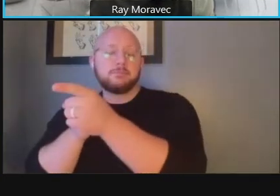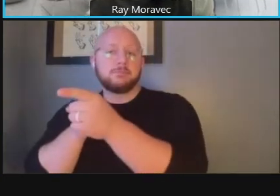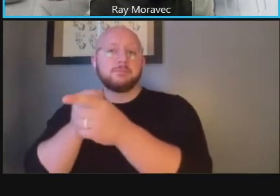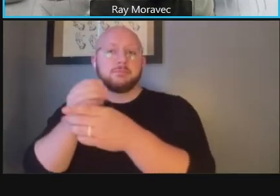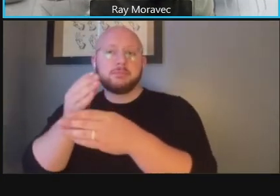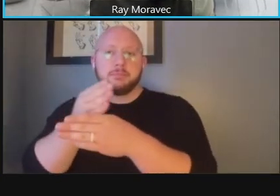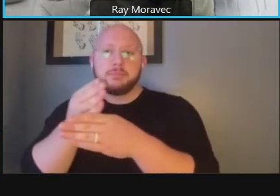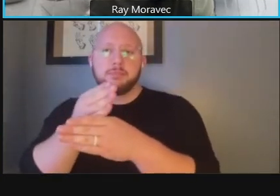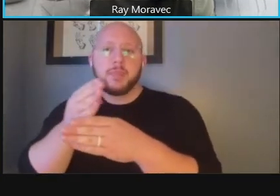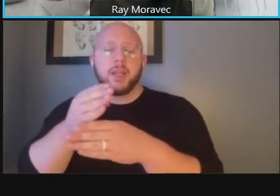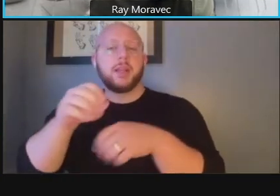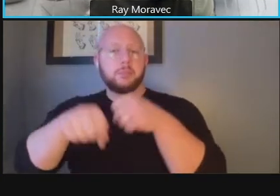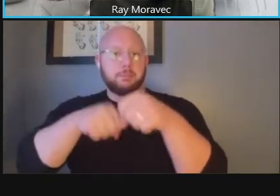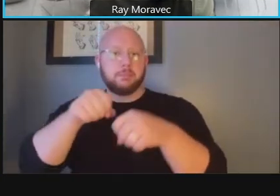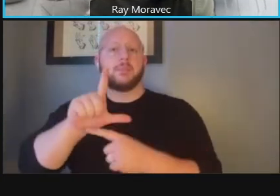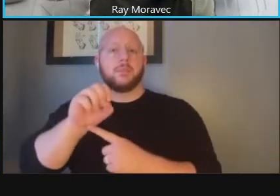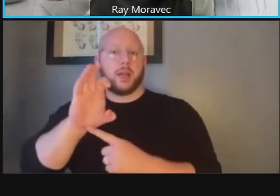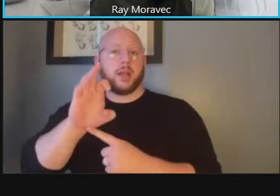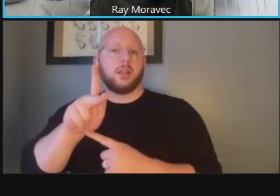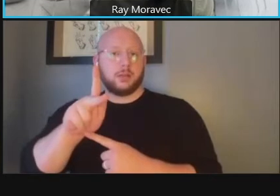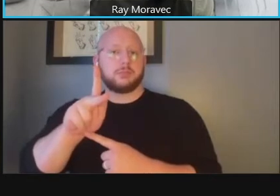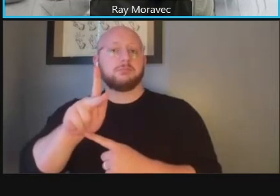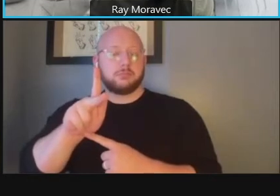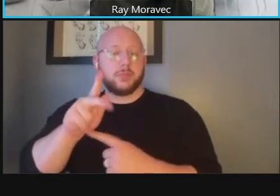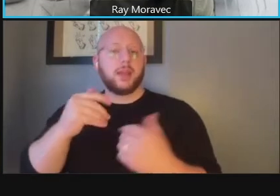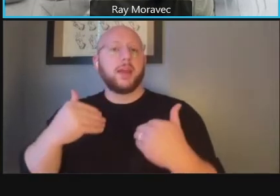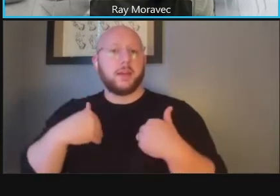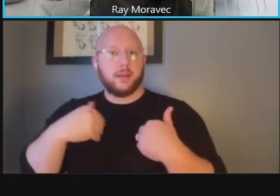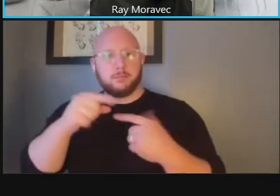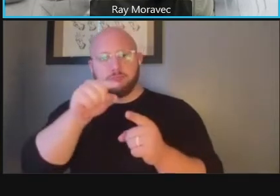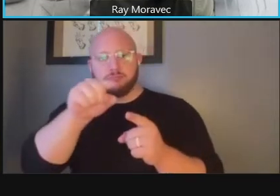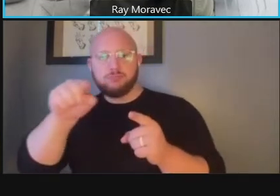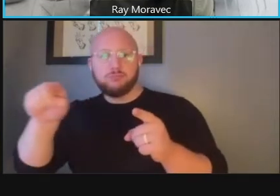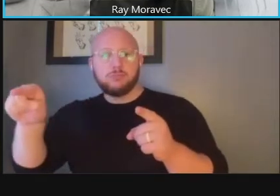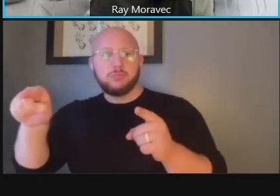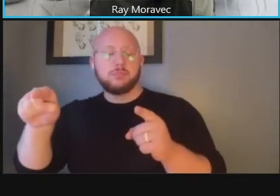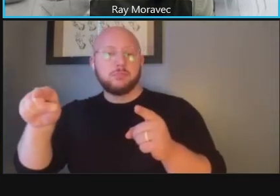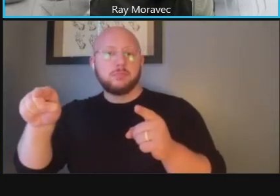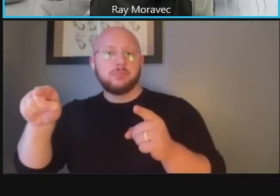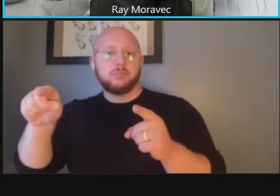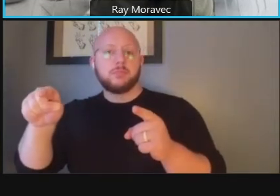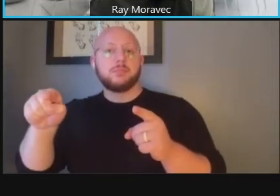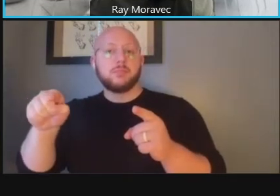provide for additional plantings um you know back of the sidewalks the trees are of significant size